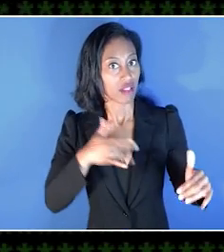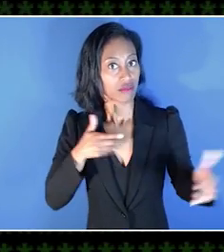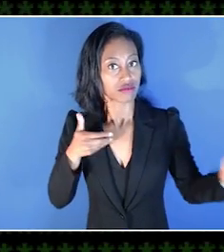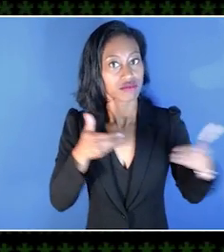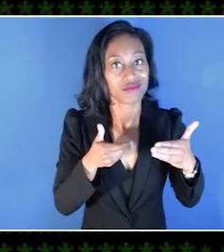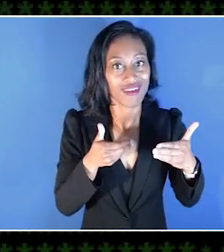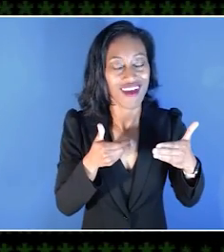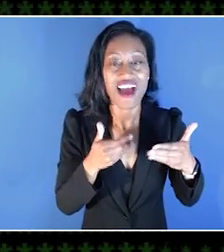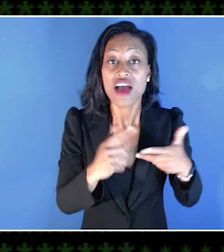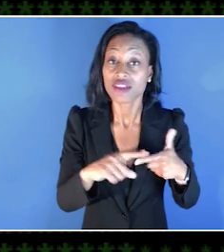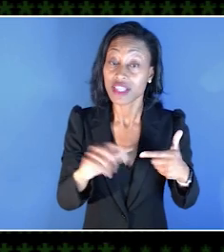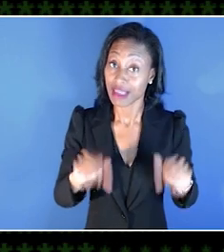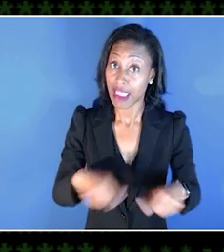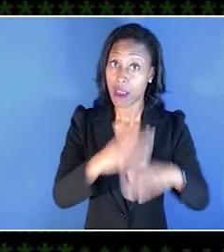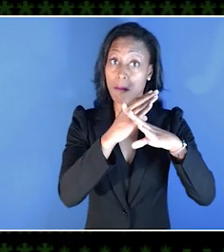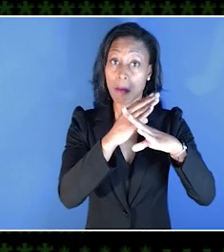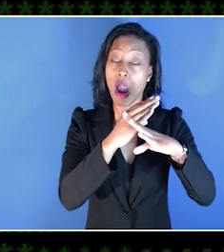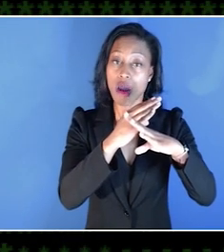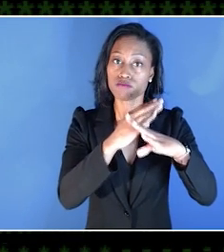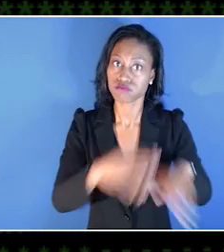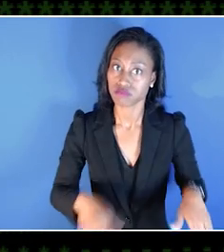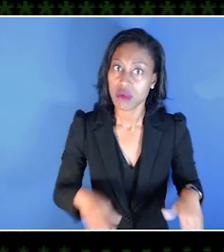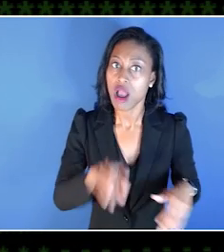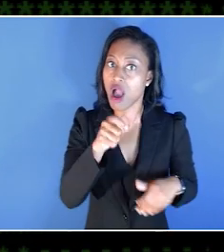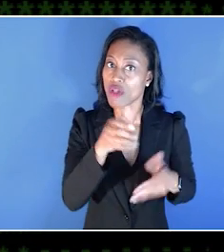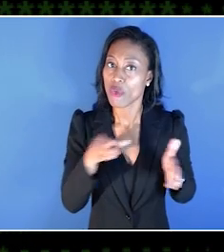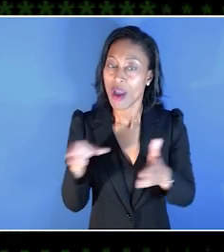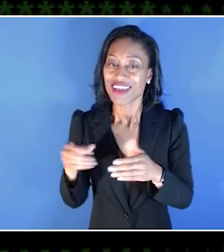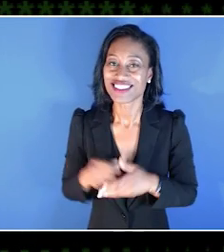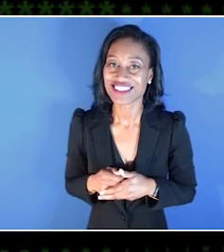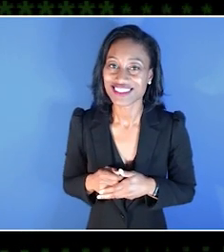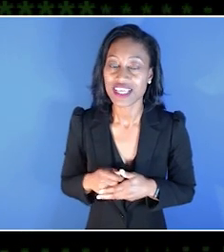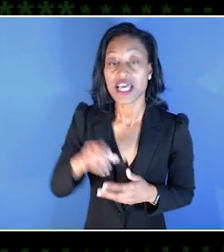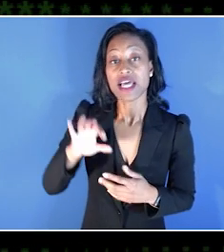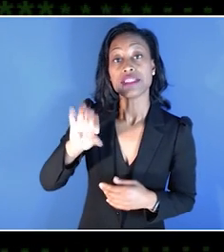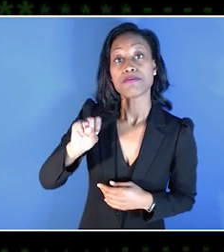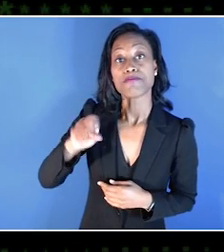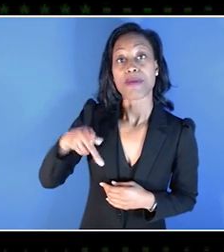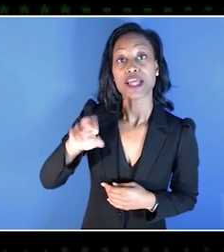but they can help break down barriers in other ways too. SpecialEffect, a UK-based charity,